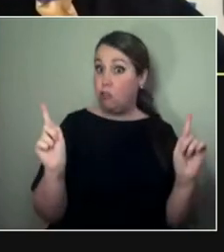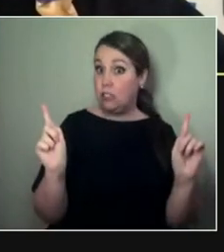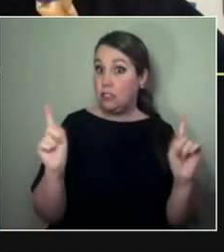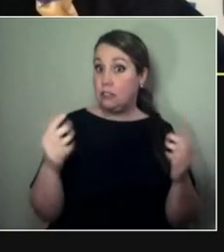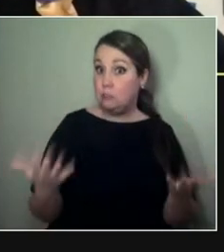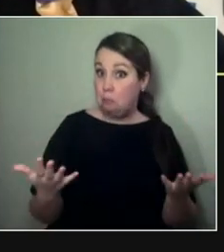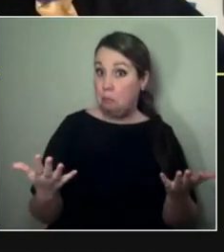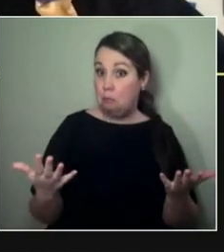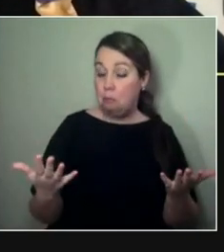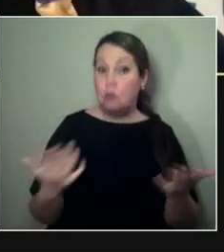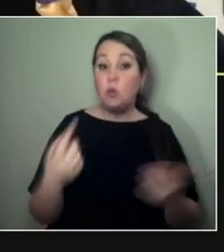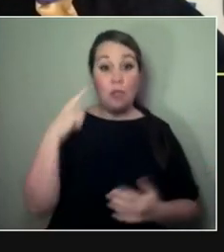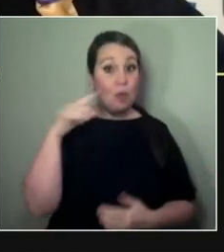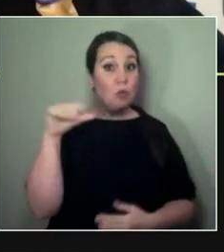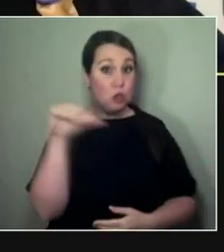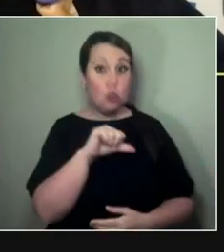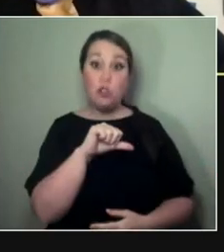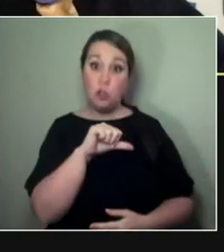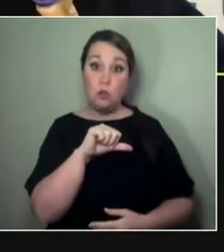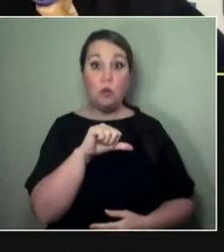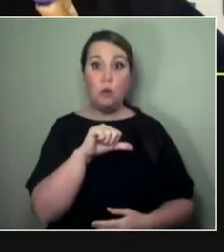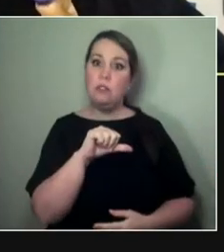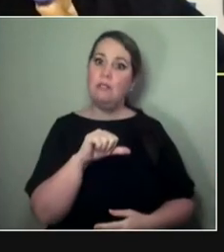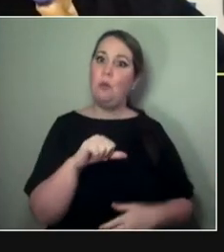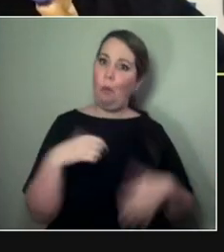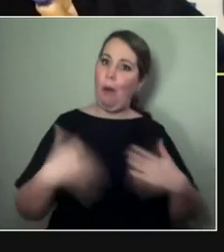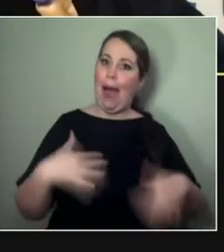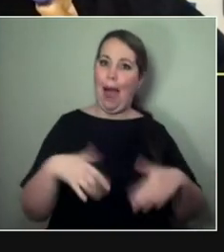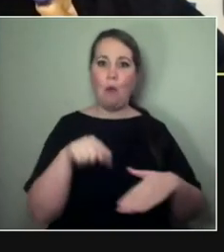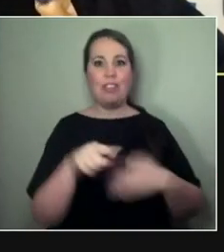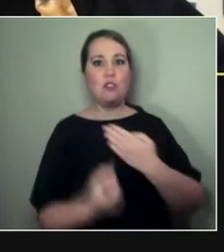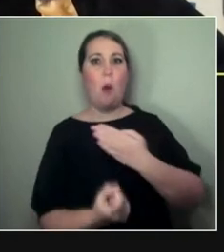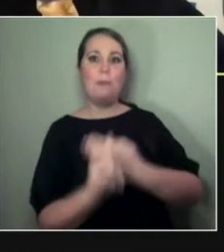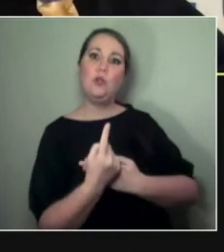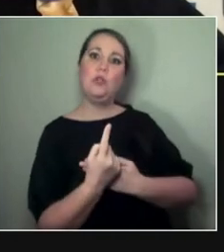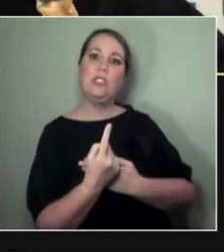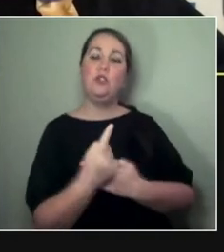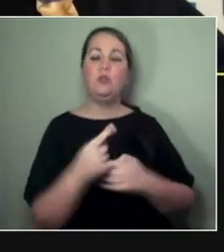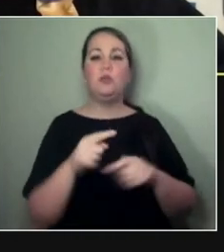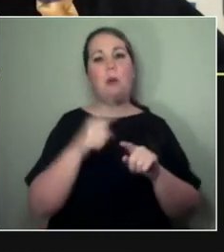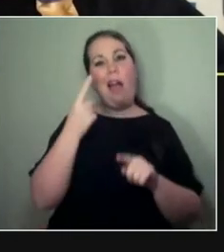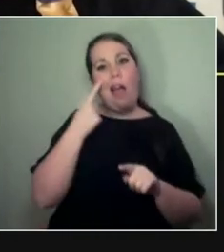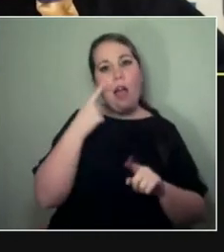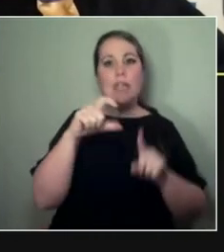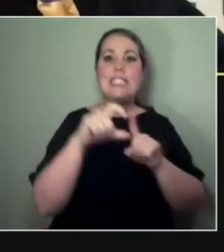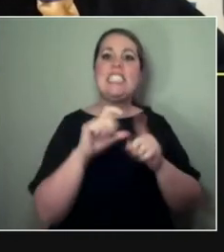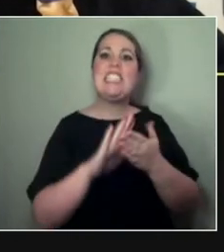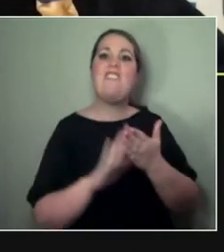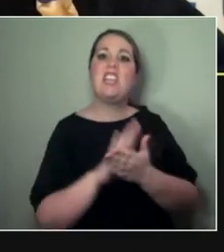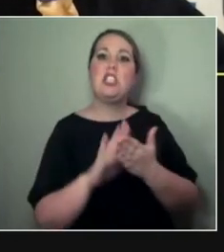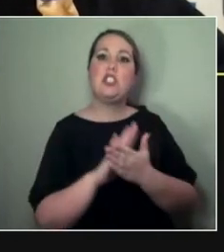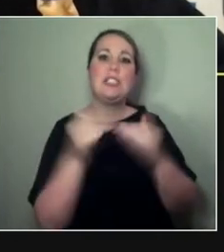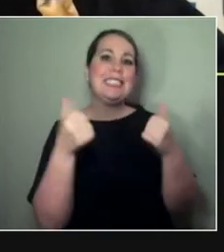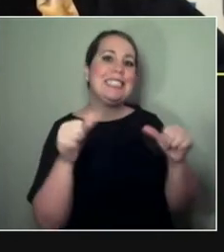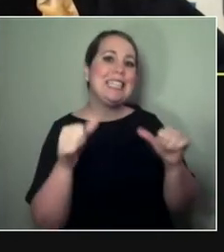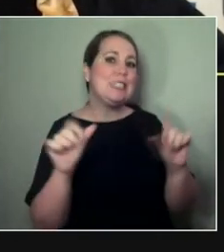I mean, I think the short answer is yes, absolutely. I think I'm really, really supportive of this idea that